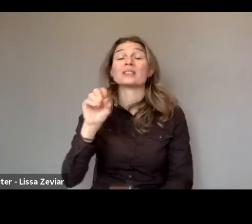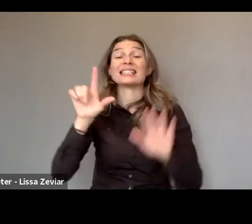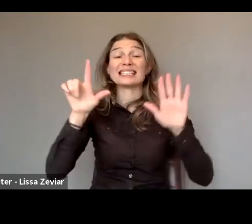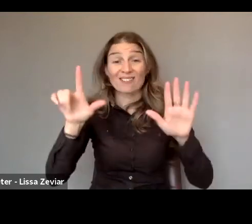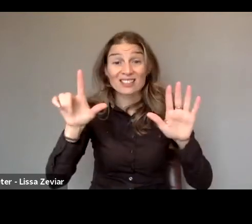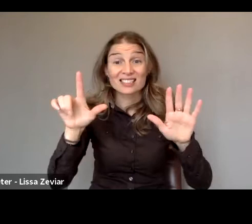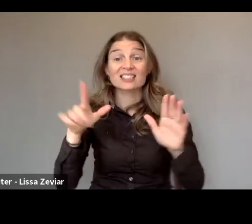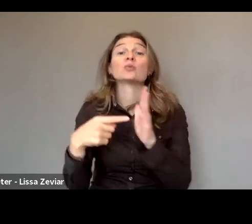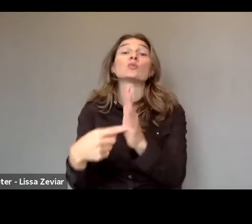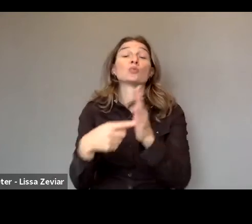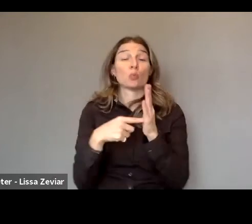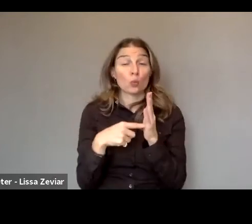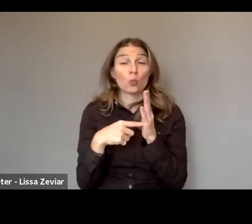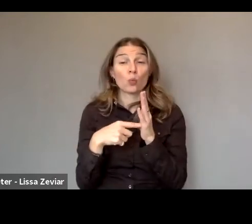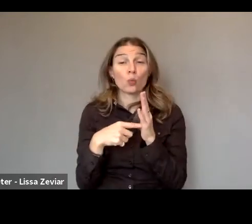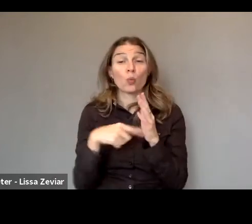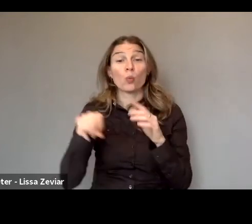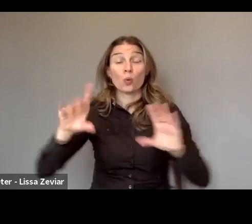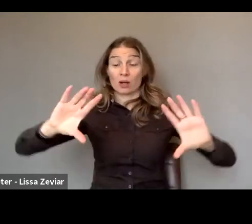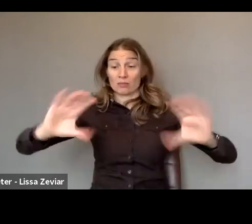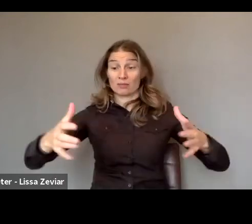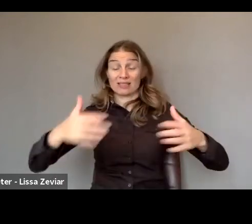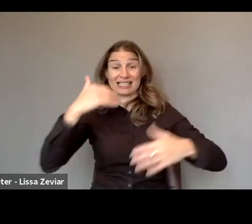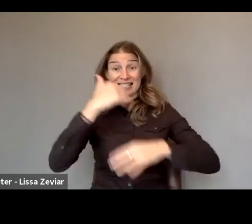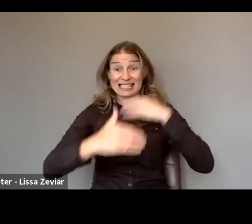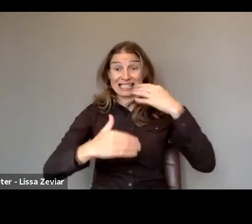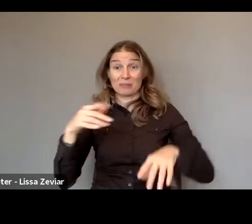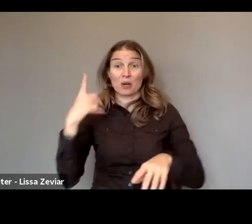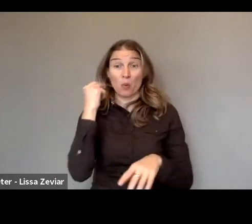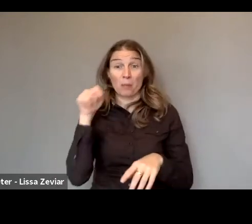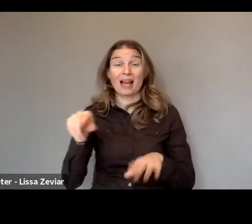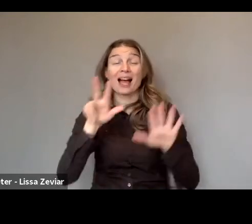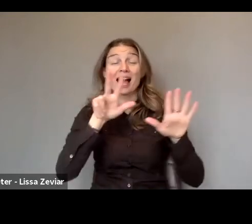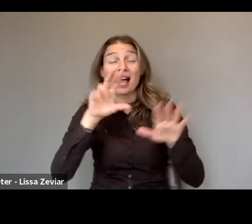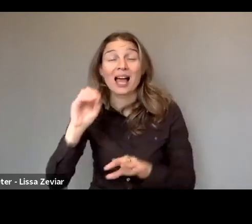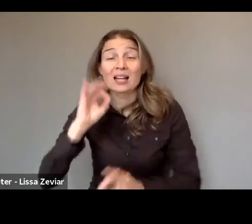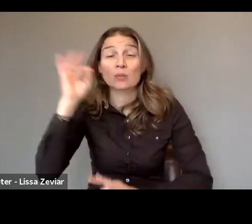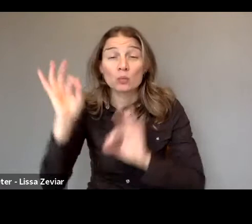women with disabilities are victims of psychological and physical violence.